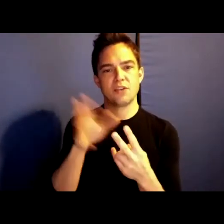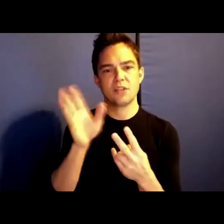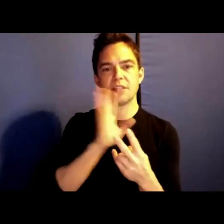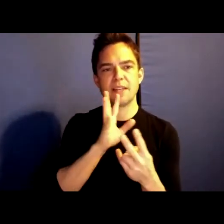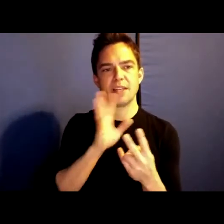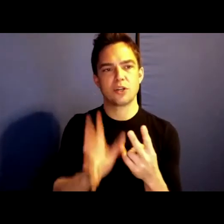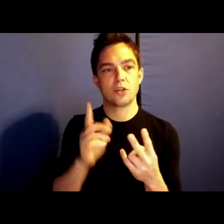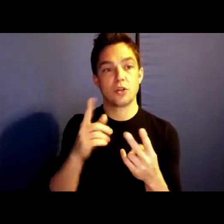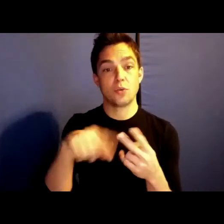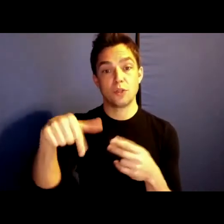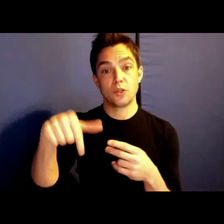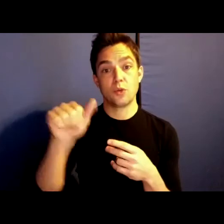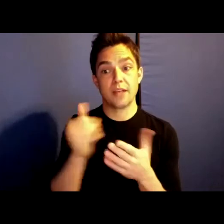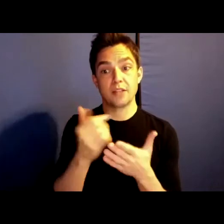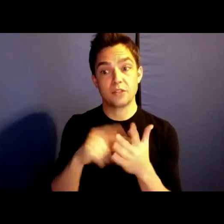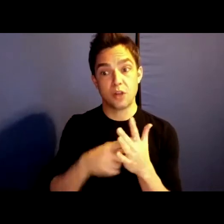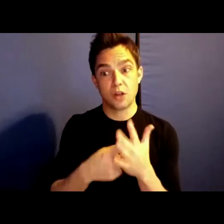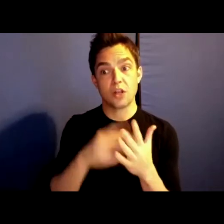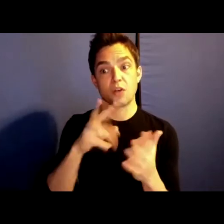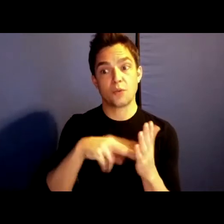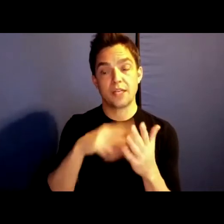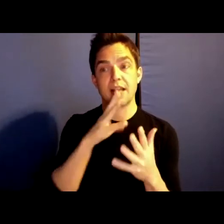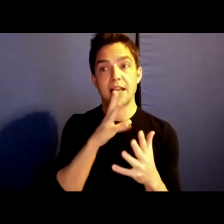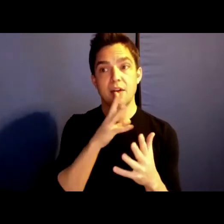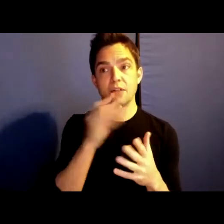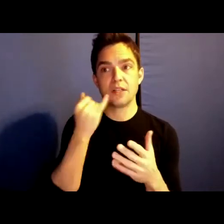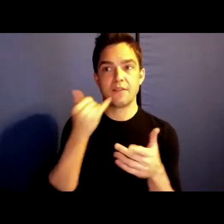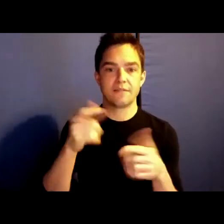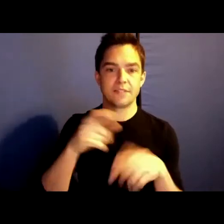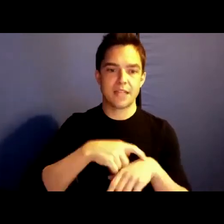session begins I will read this aloud time permitting, unless you indicate otherwise.